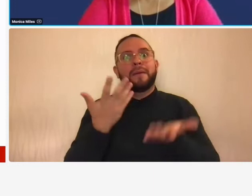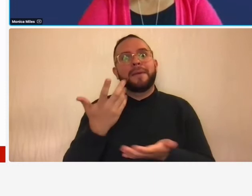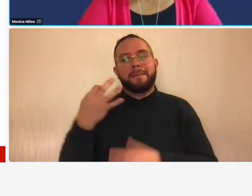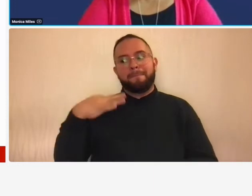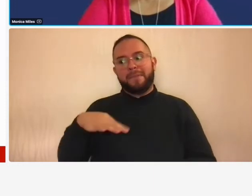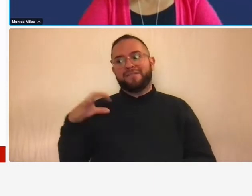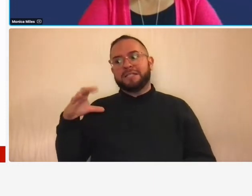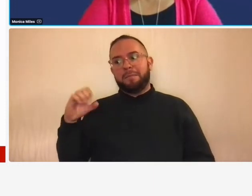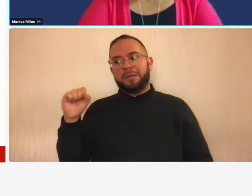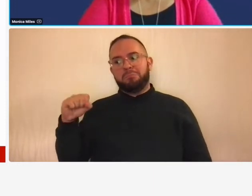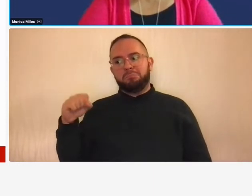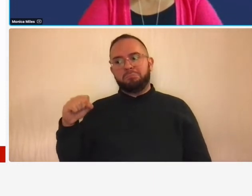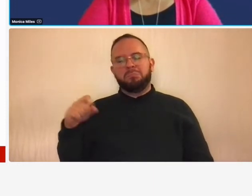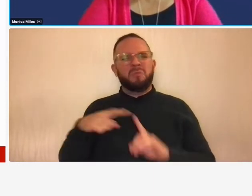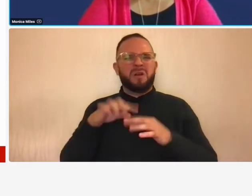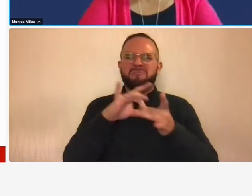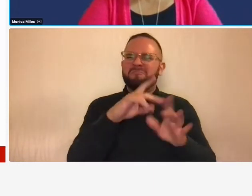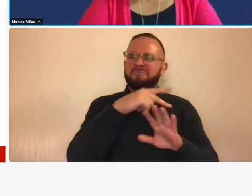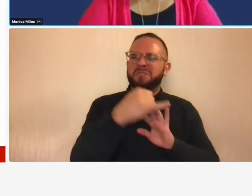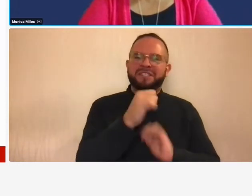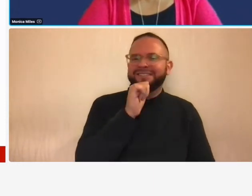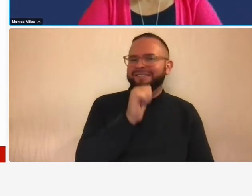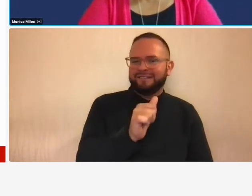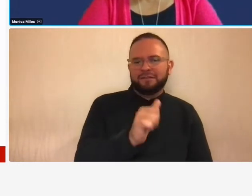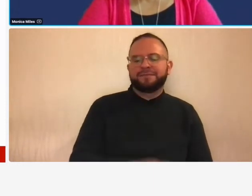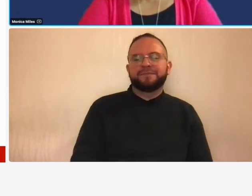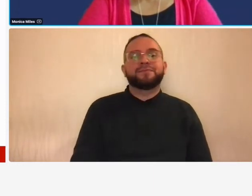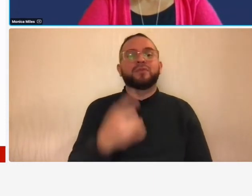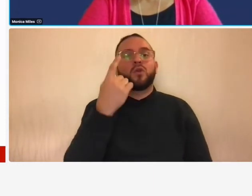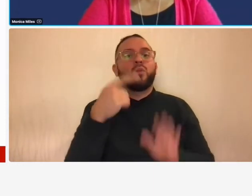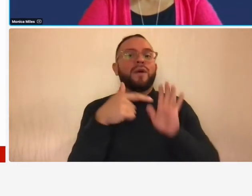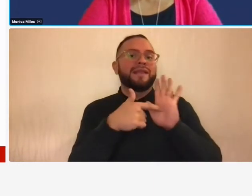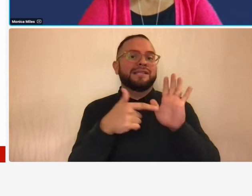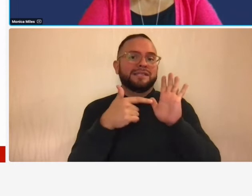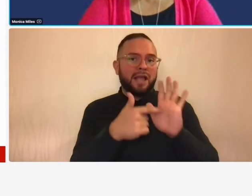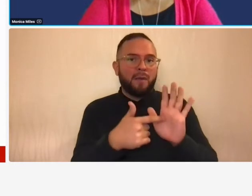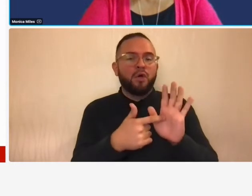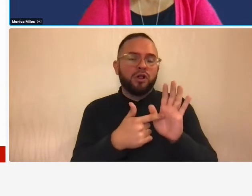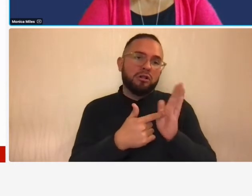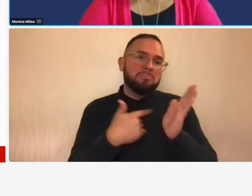so one of the things that or one of the examples that i think is you know pretty clear to getting